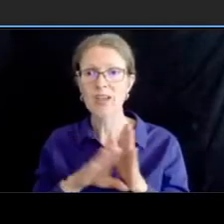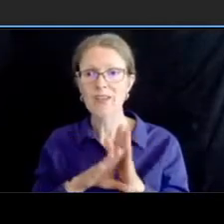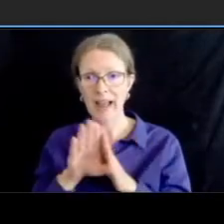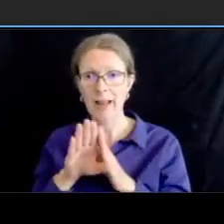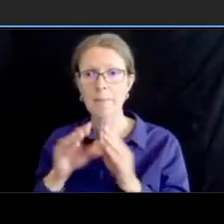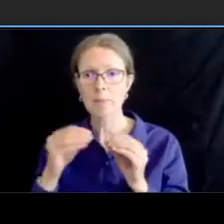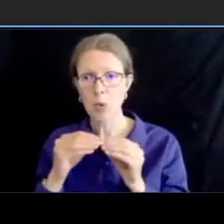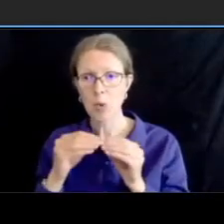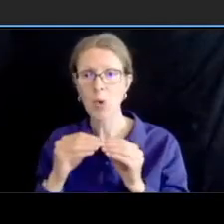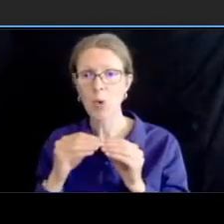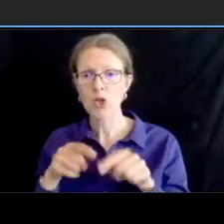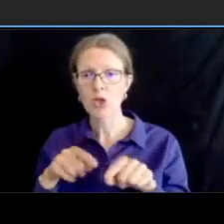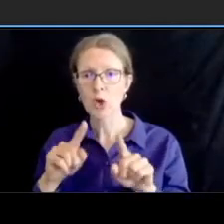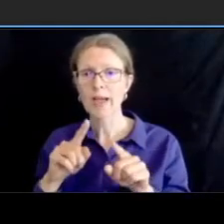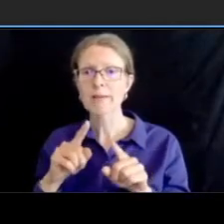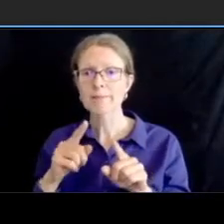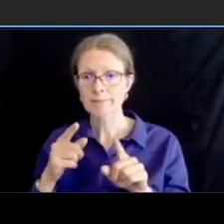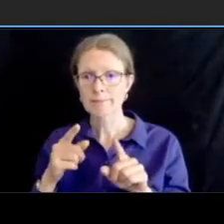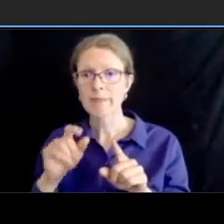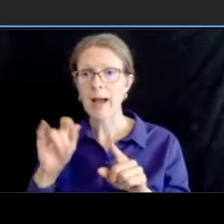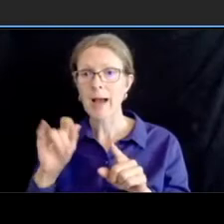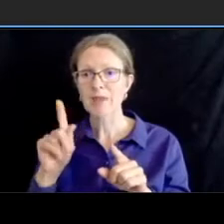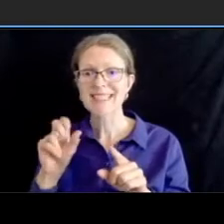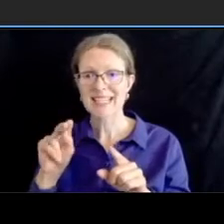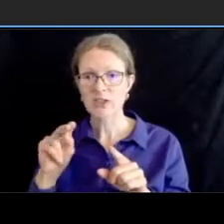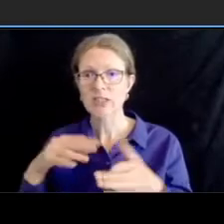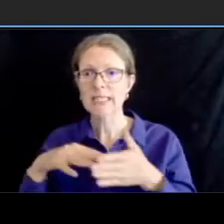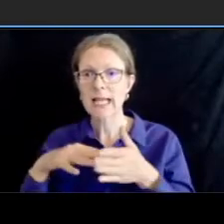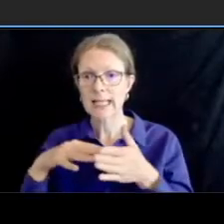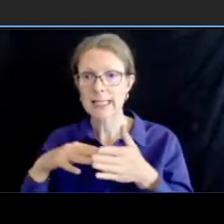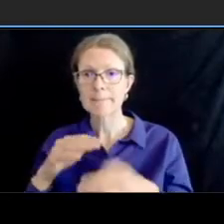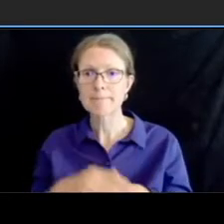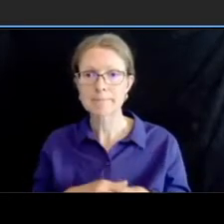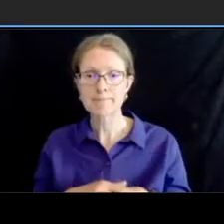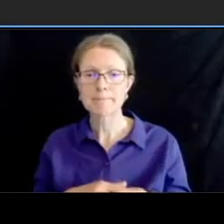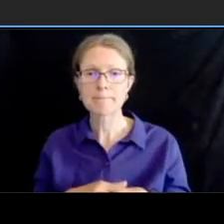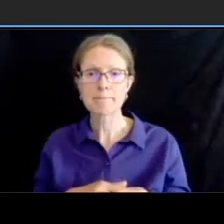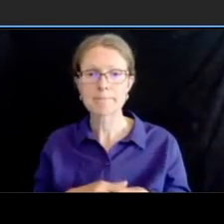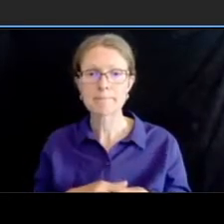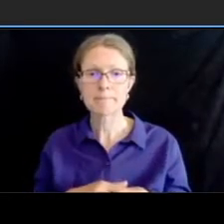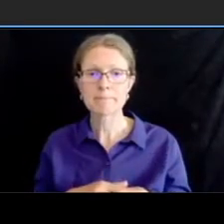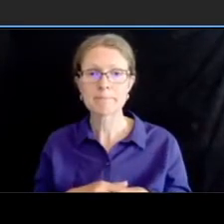um so with the elimination of the parking and no turn lanes that are needed throughout the majority